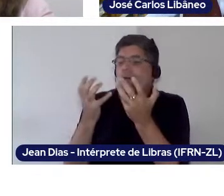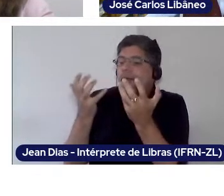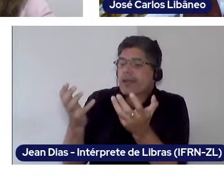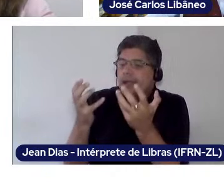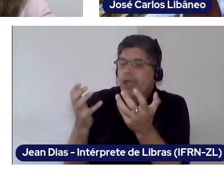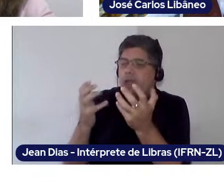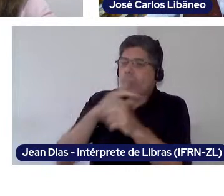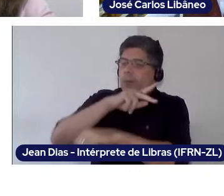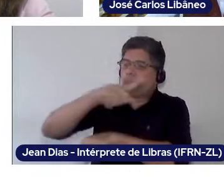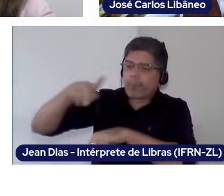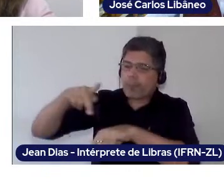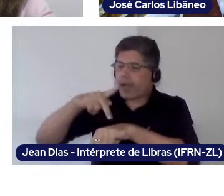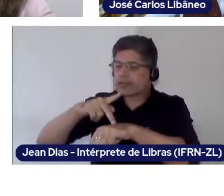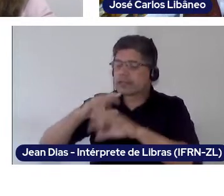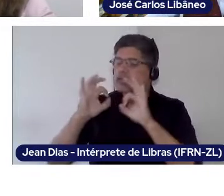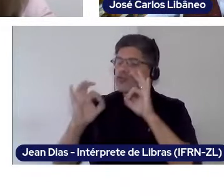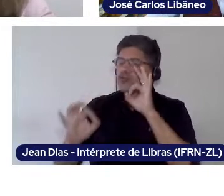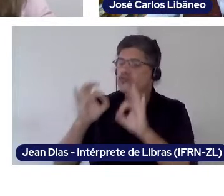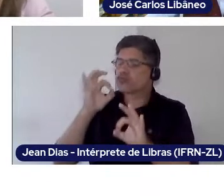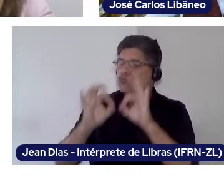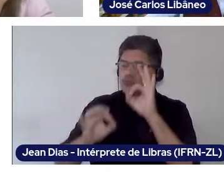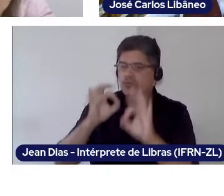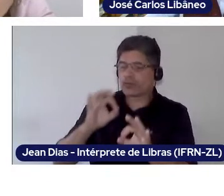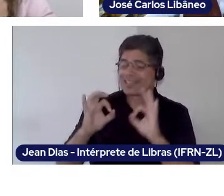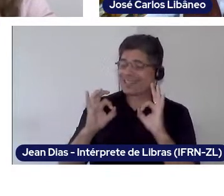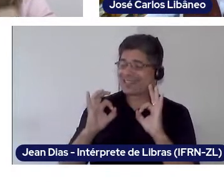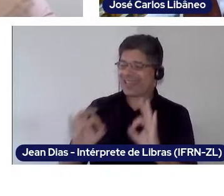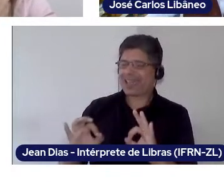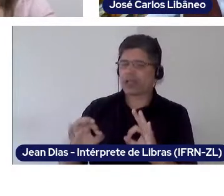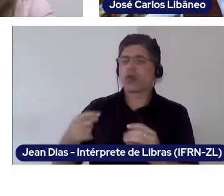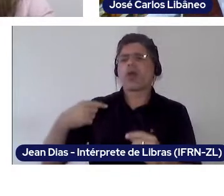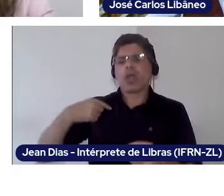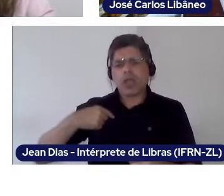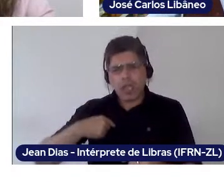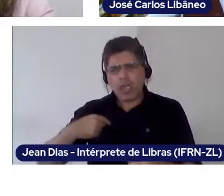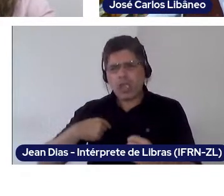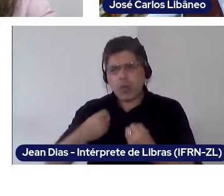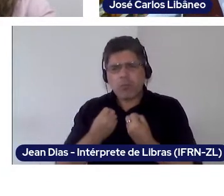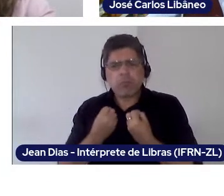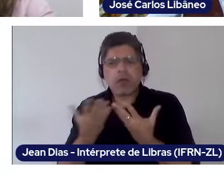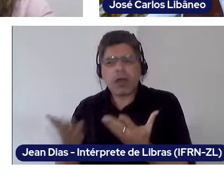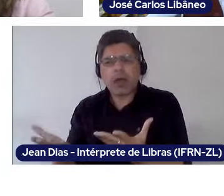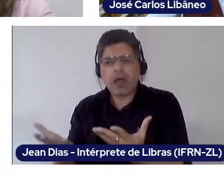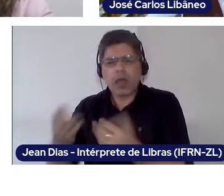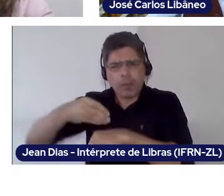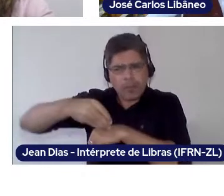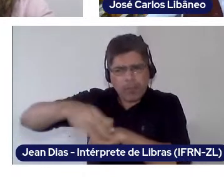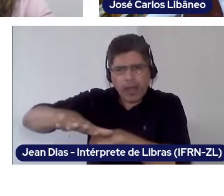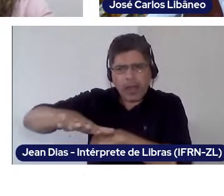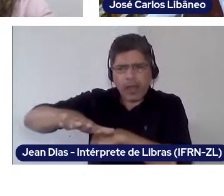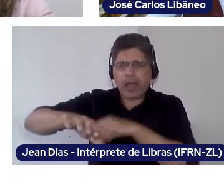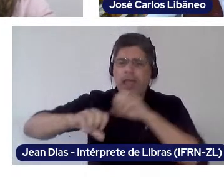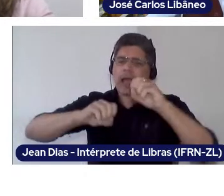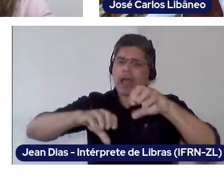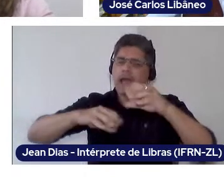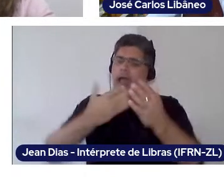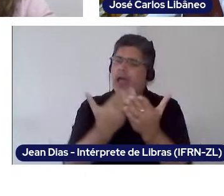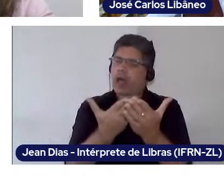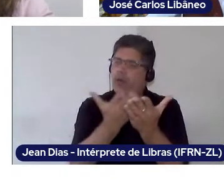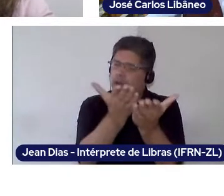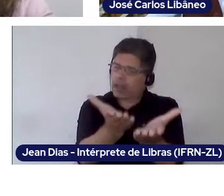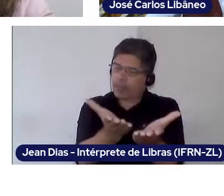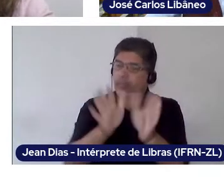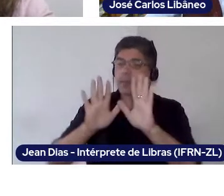I want a fair school system. And that is what marks out my particular expressions in a classroom. However, Paulo Freire said that we cannot be indoctrinators.